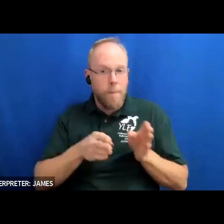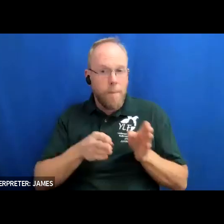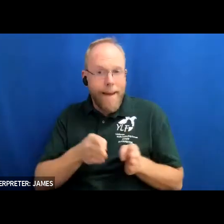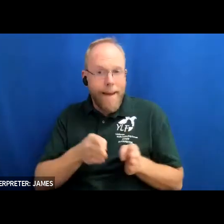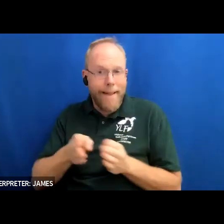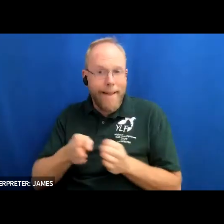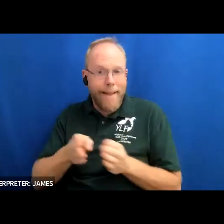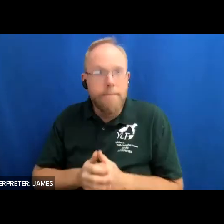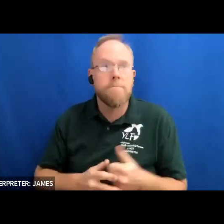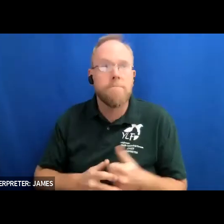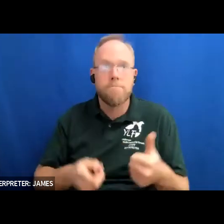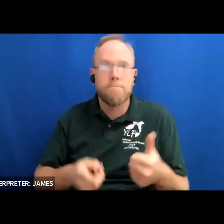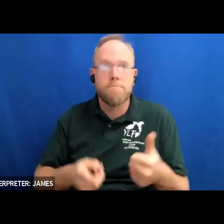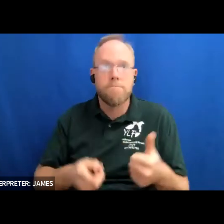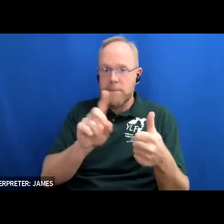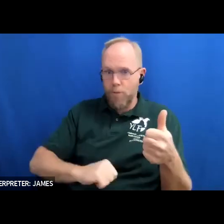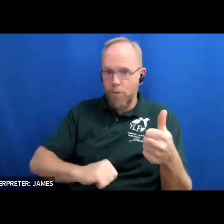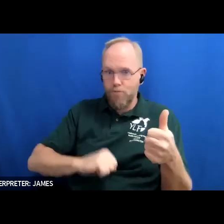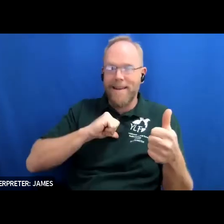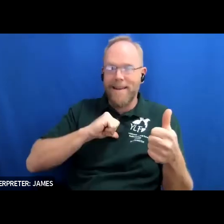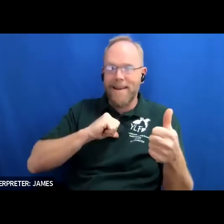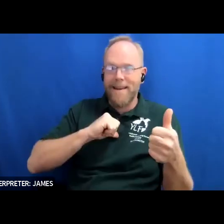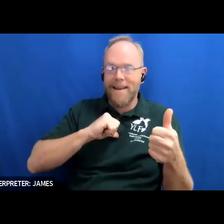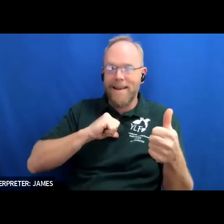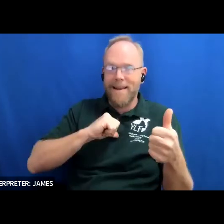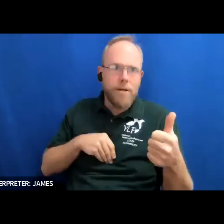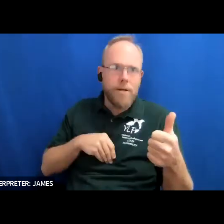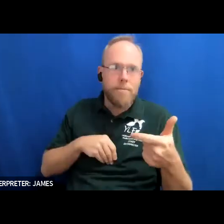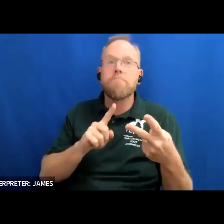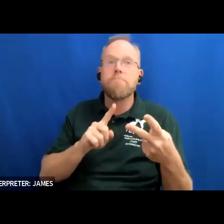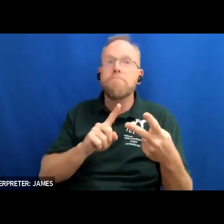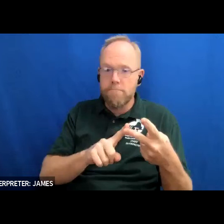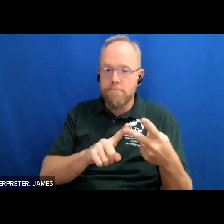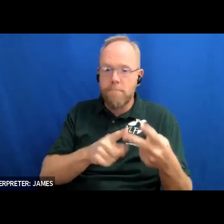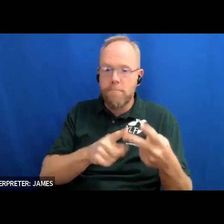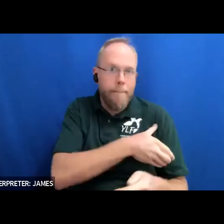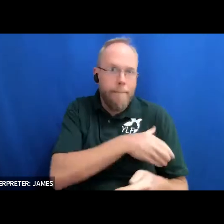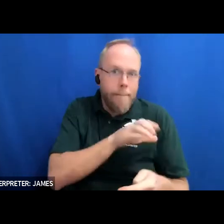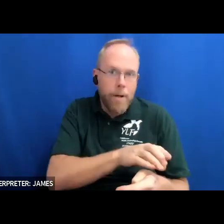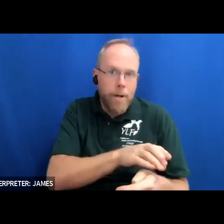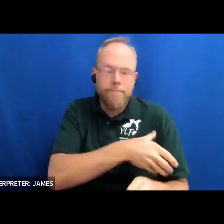disability pride and acceptance two empowerment and confidence and three